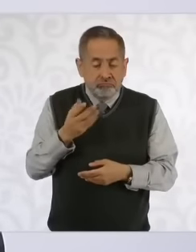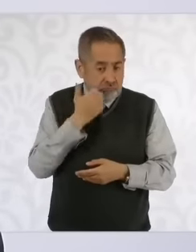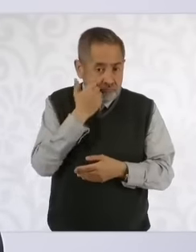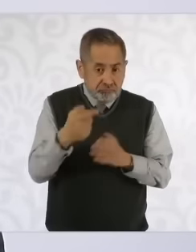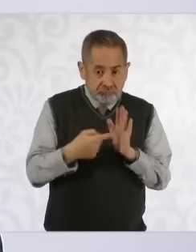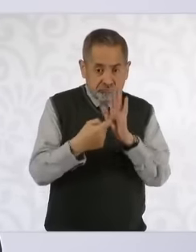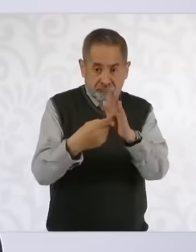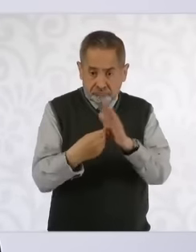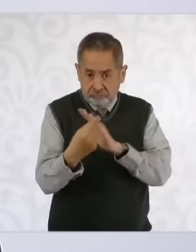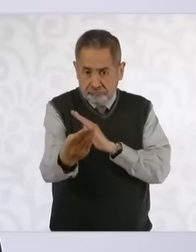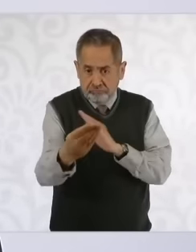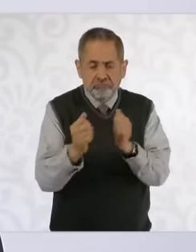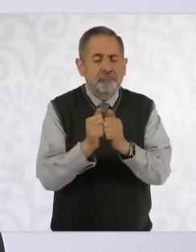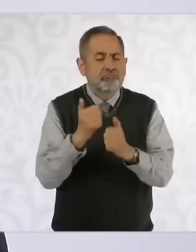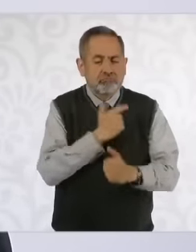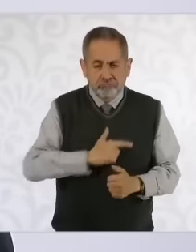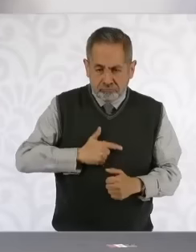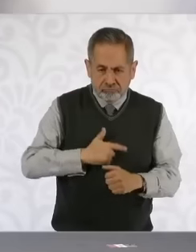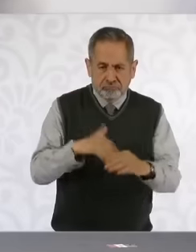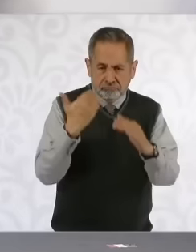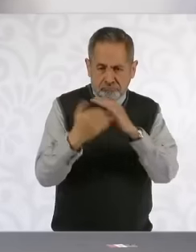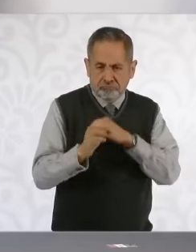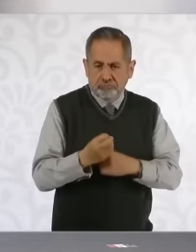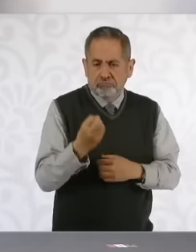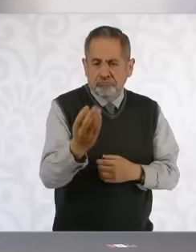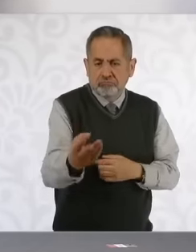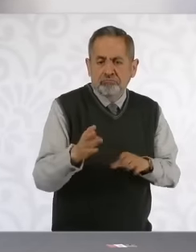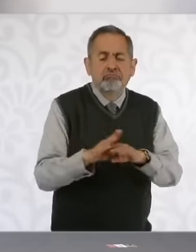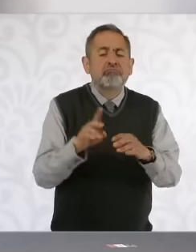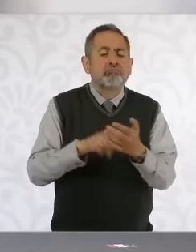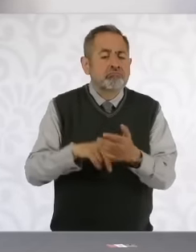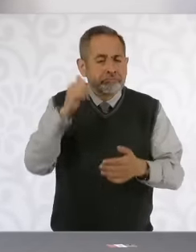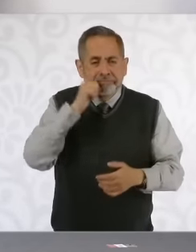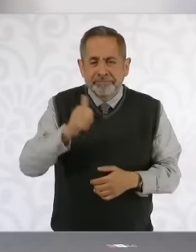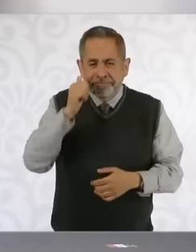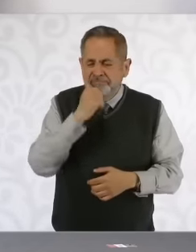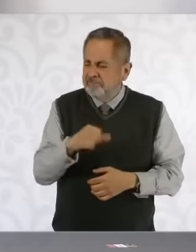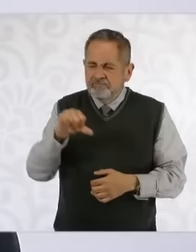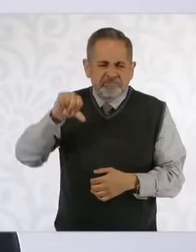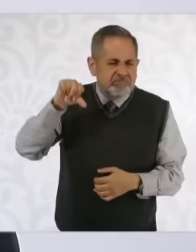happy to provide any information that you want us to send to you about how all the